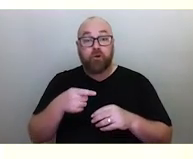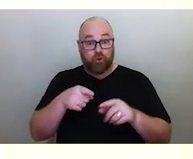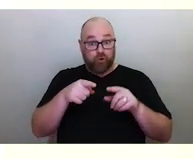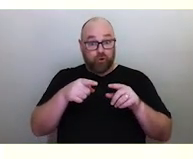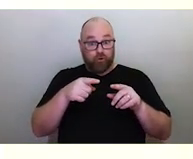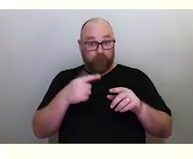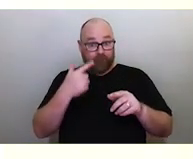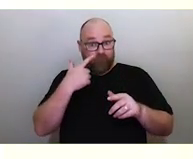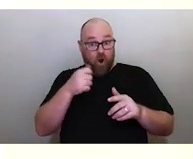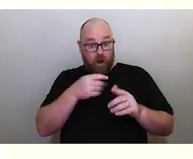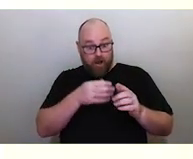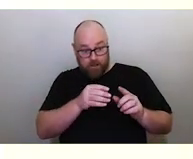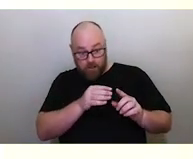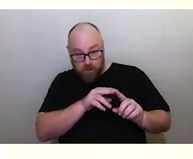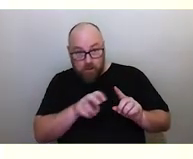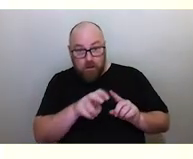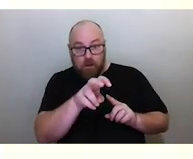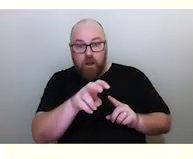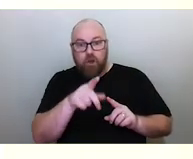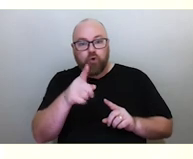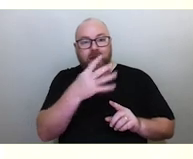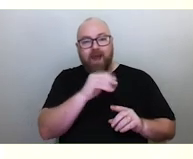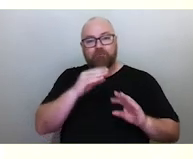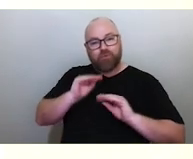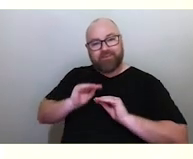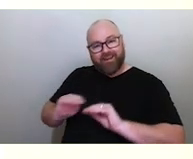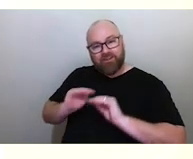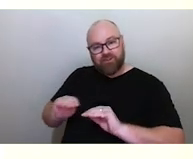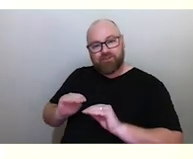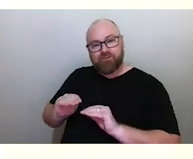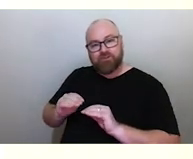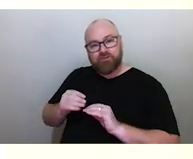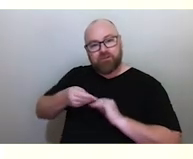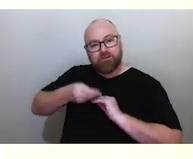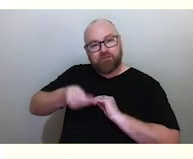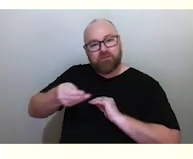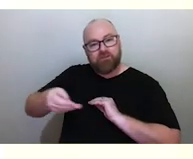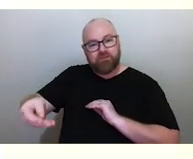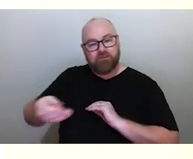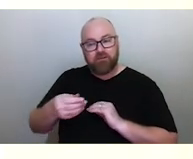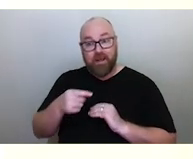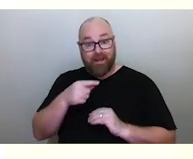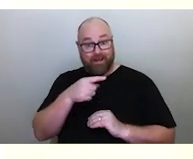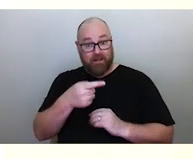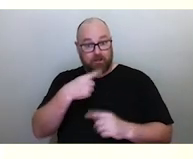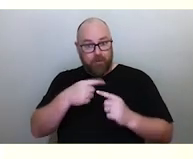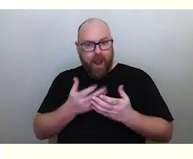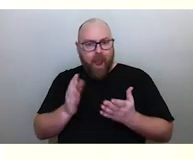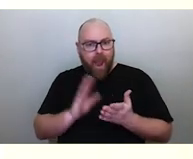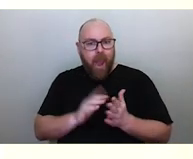that to younger generations. And the way he taught us that people do this, is not to go outside